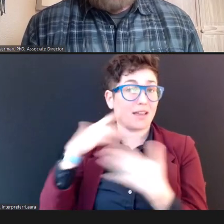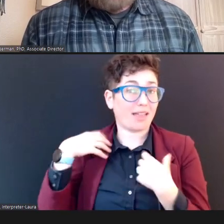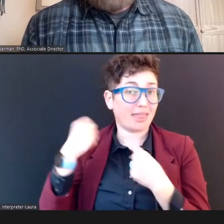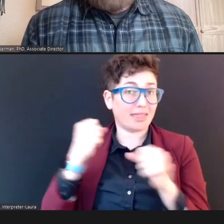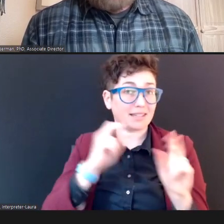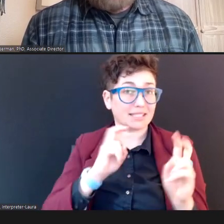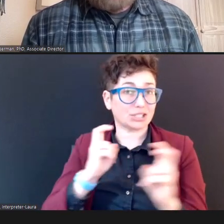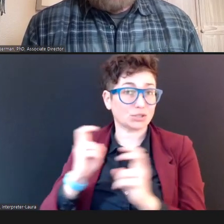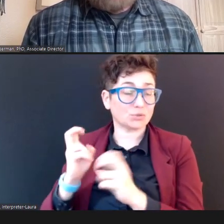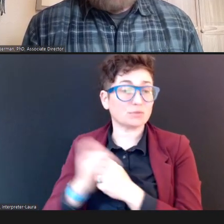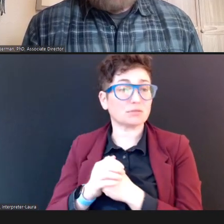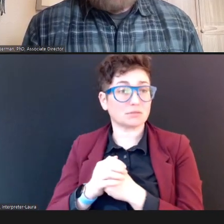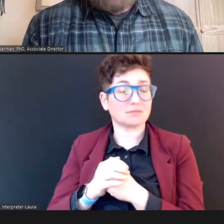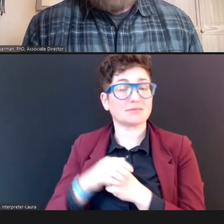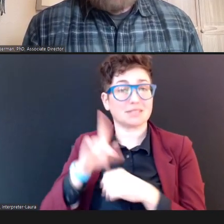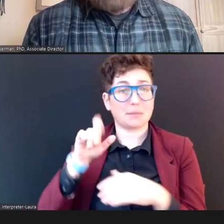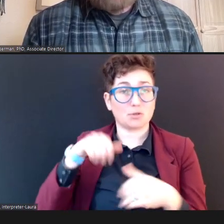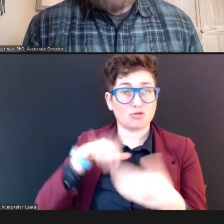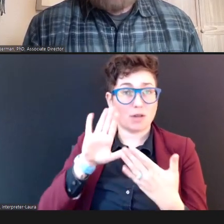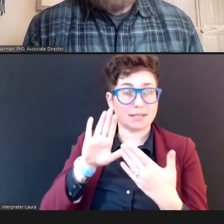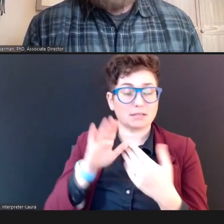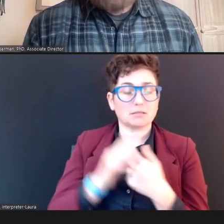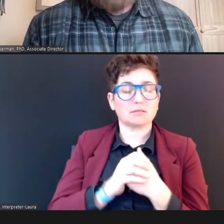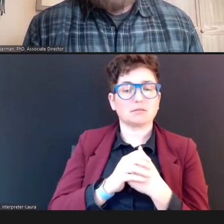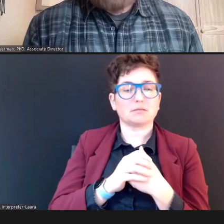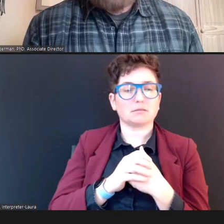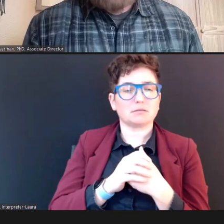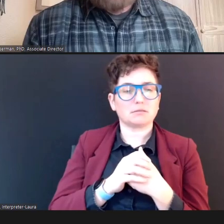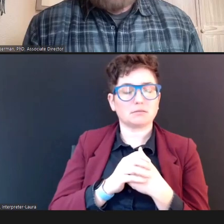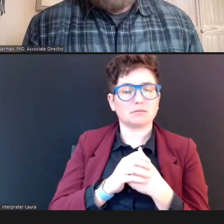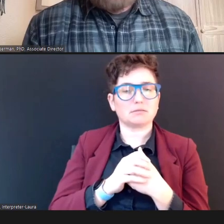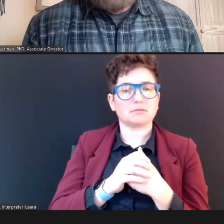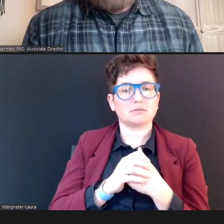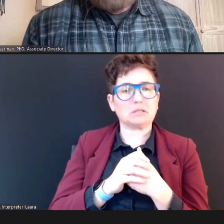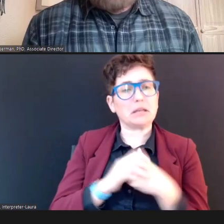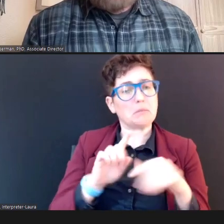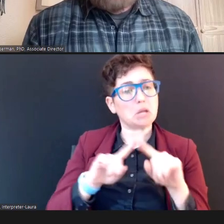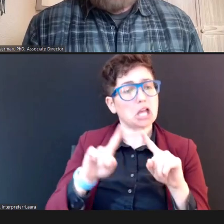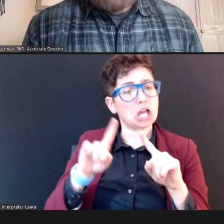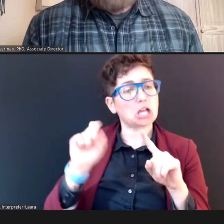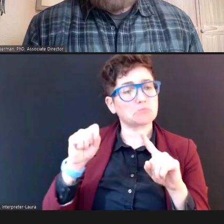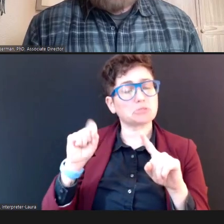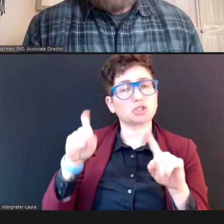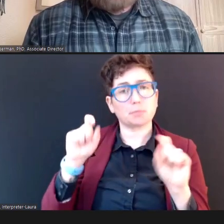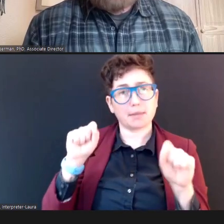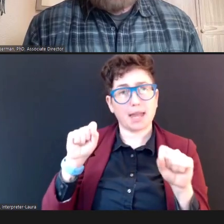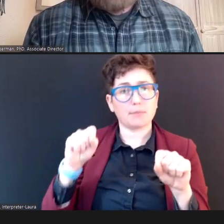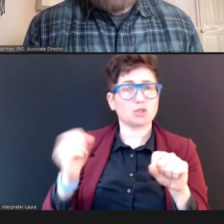Dr. Terry Foust, AuD, CCC-A/SLP: But we should be able to place the probe just like we would for -- for any other child.